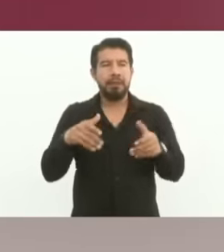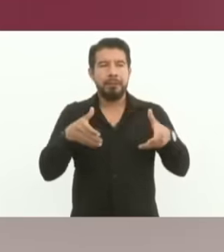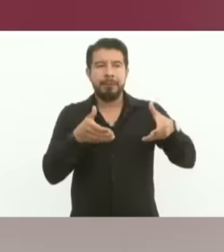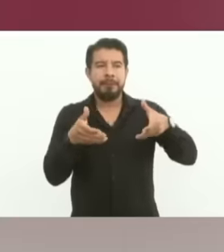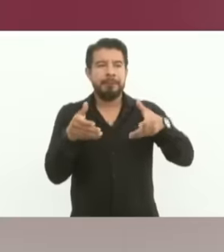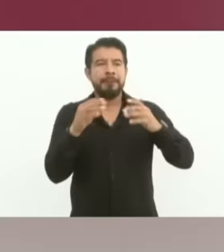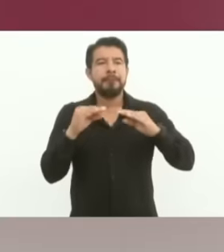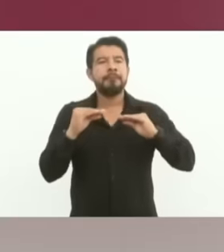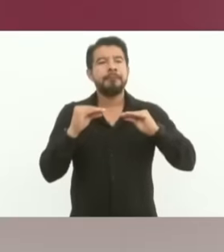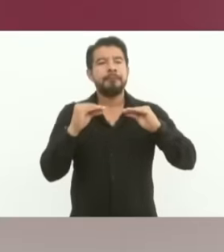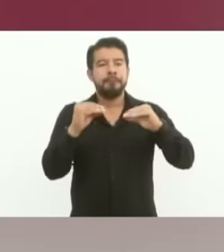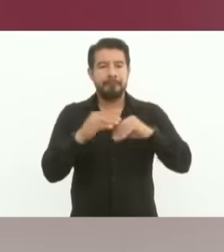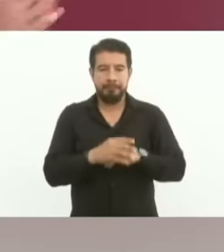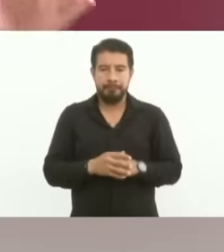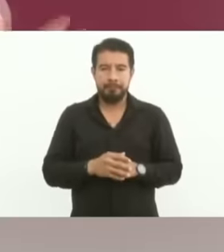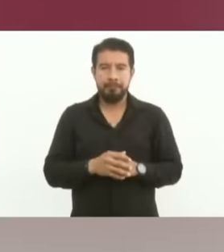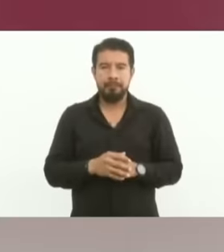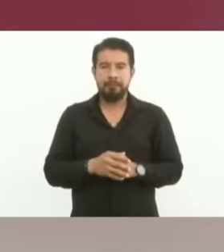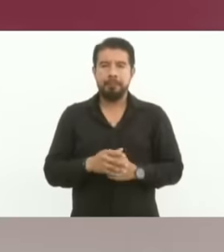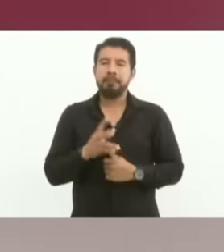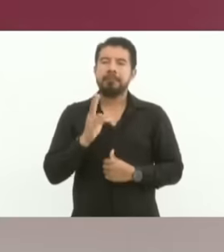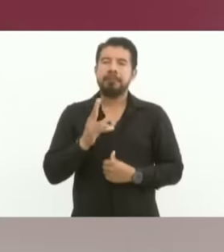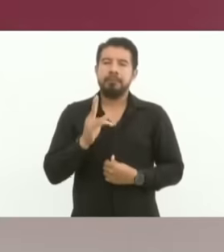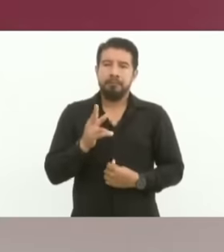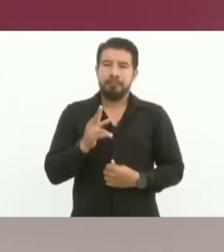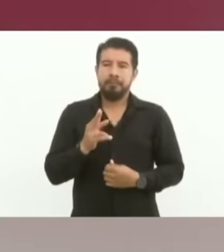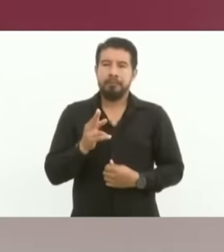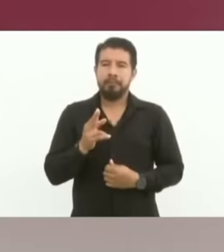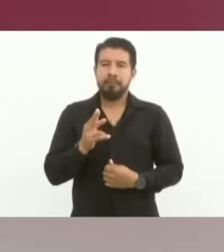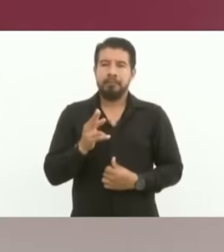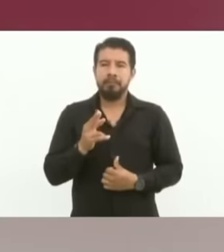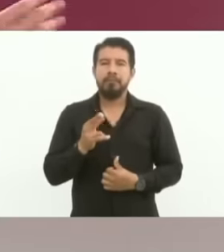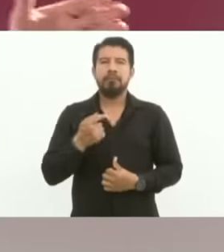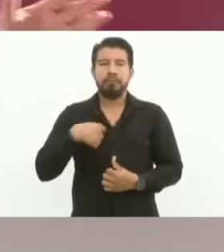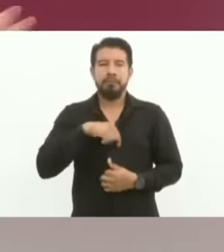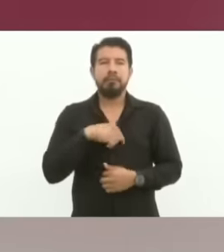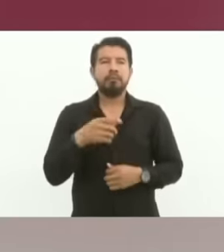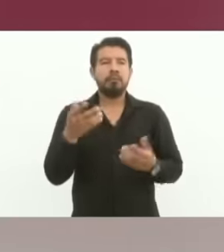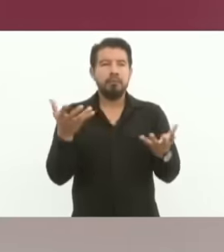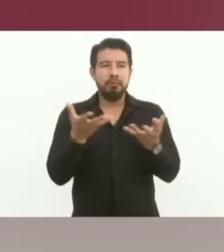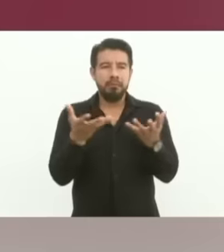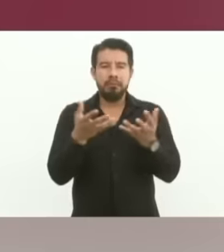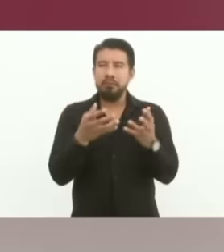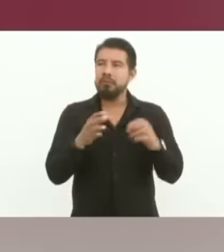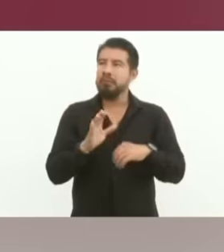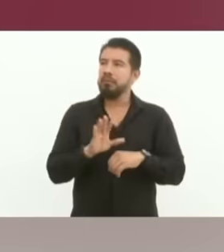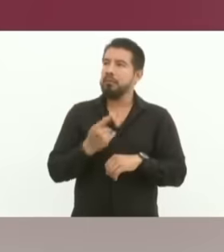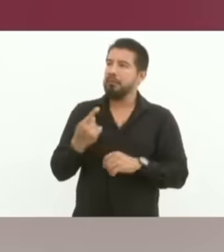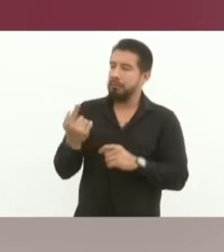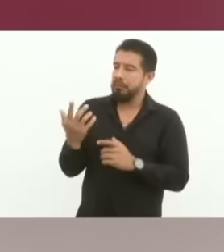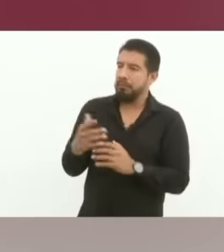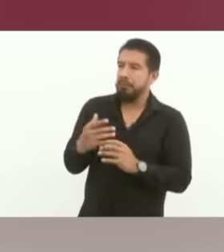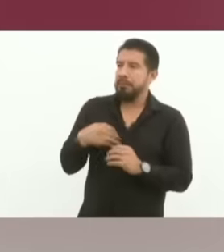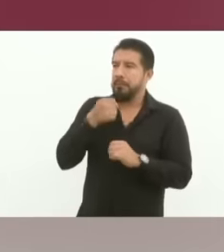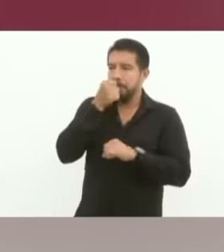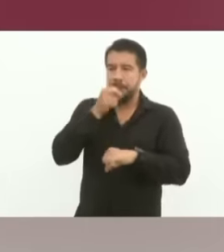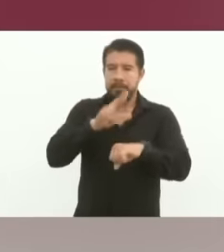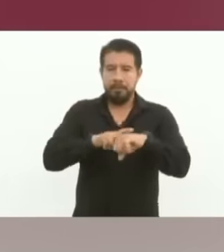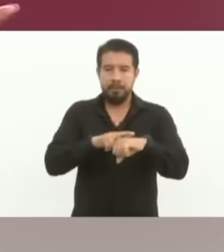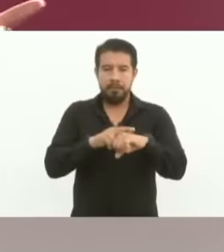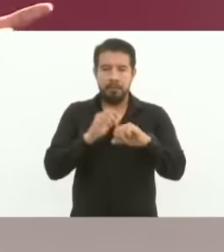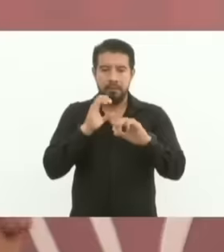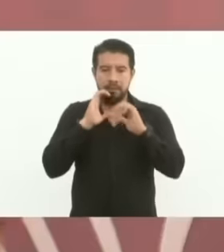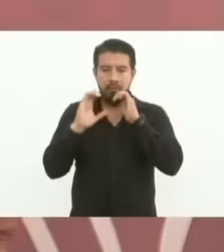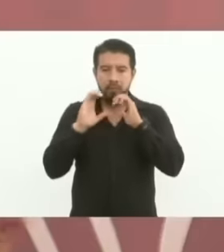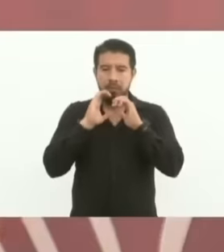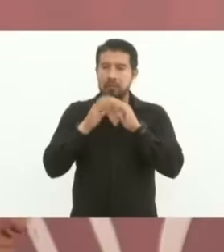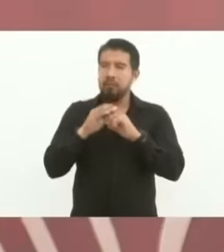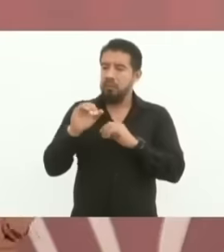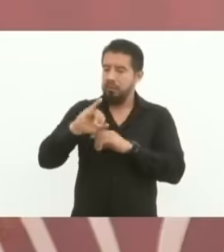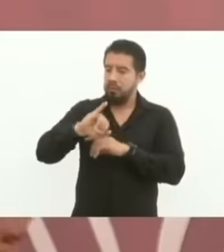All of these are also possible by the Secretary of Communications of Works. Public Jorge nño